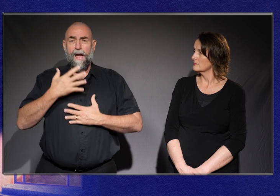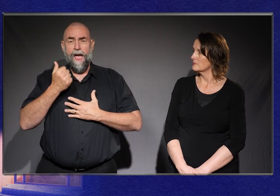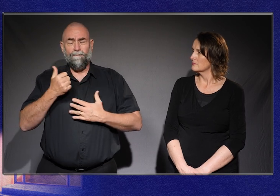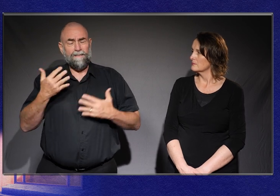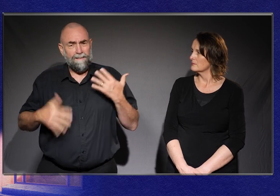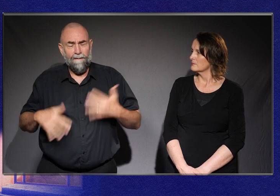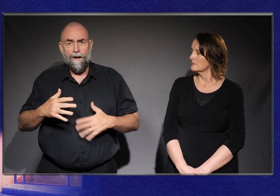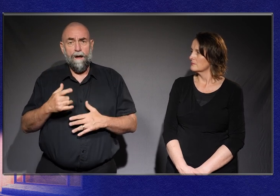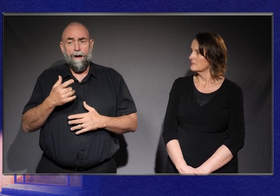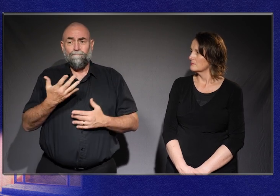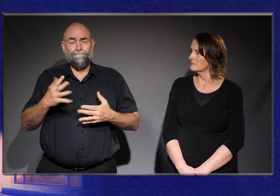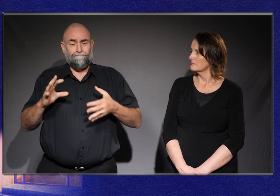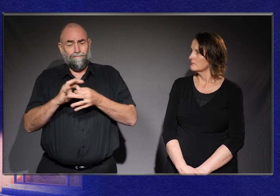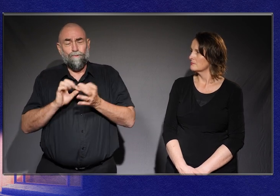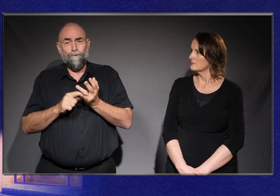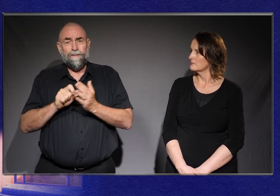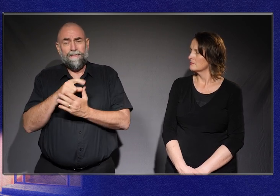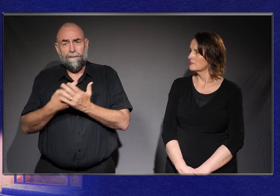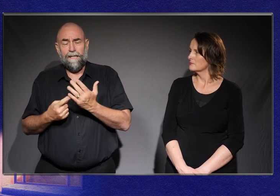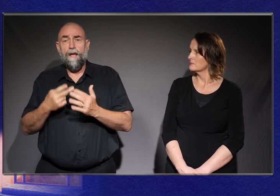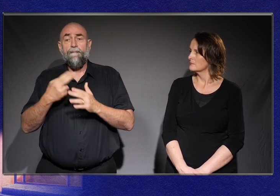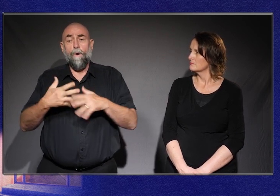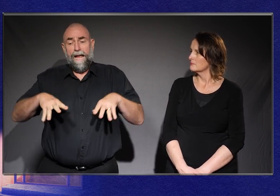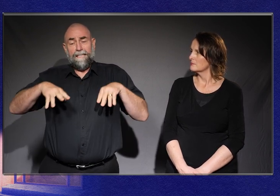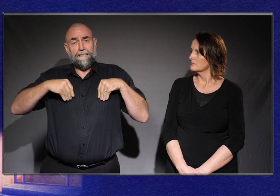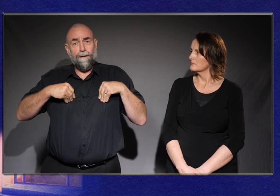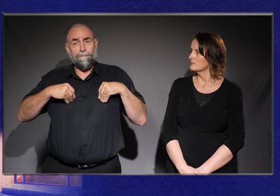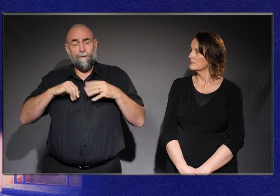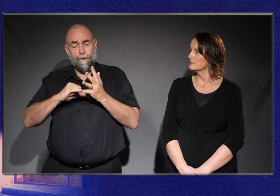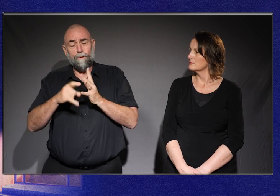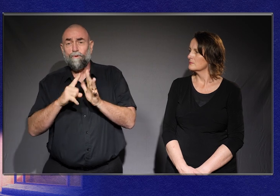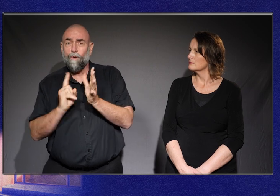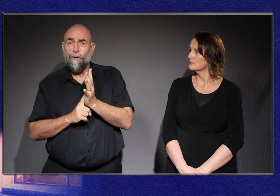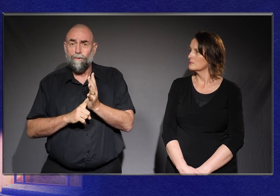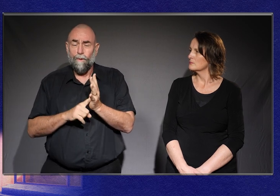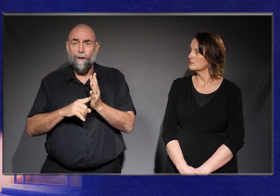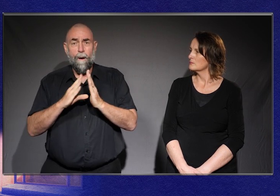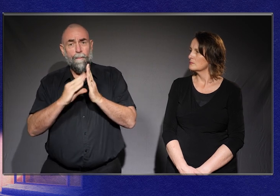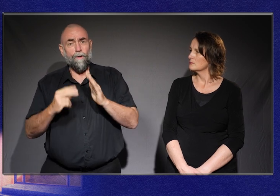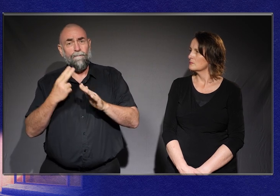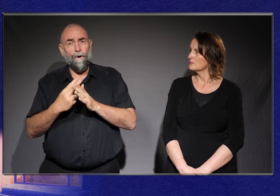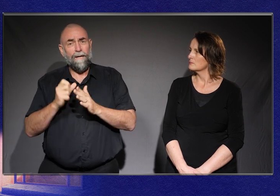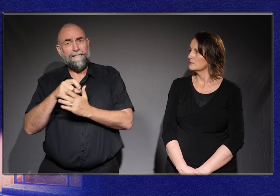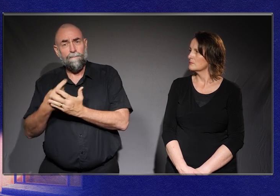Adopting the social model of disability, that is, it's not my disability that is preventing